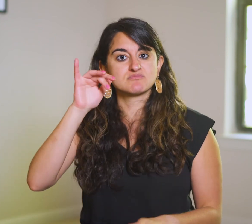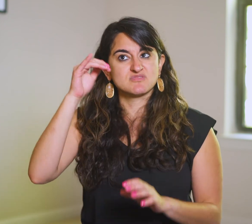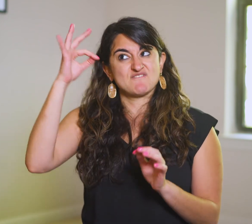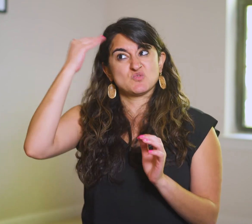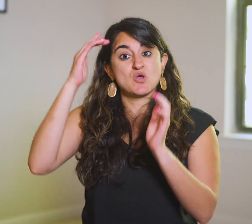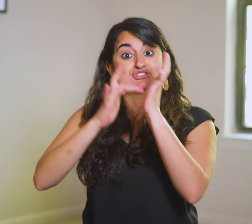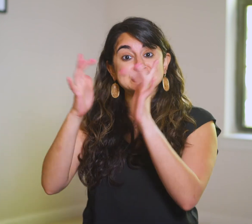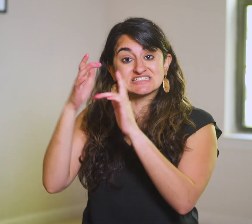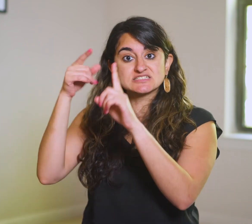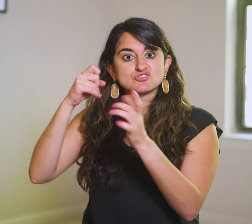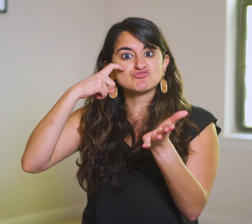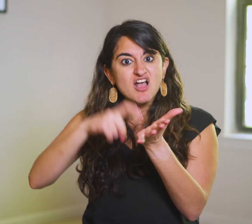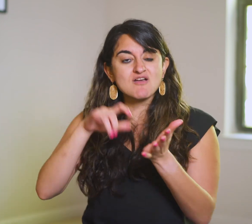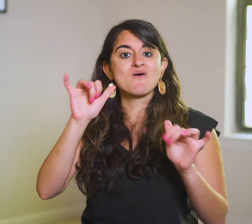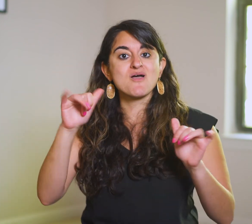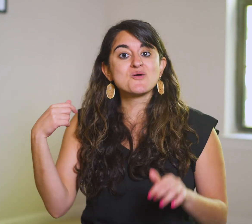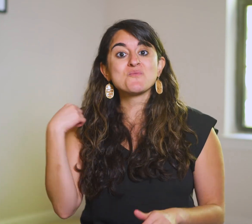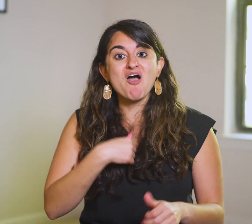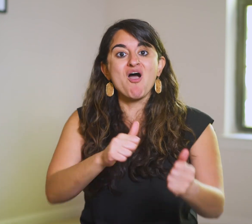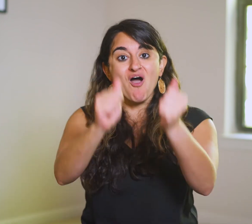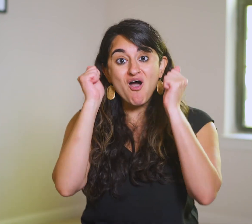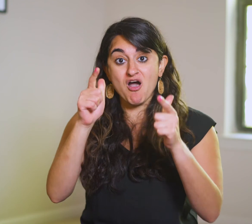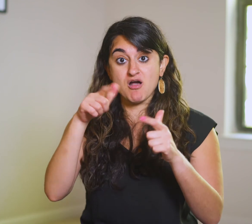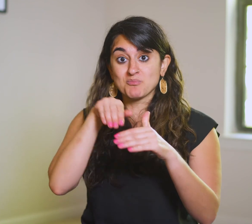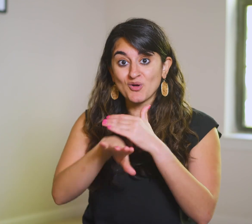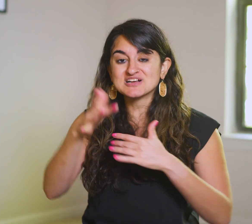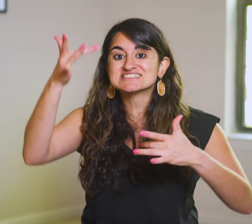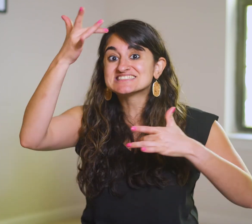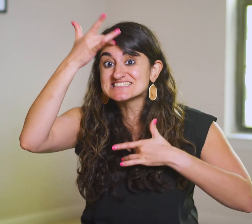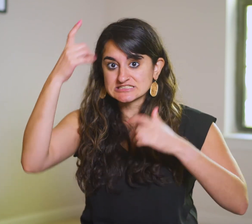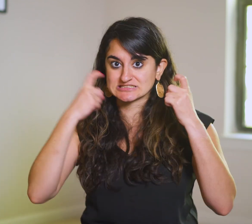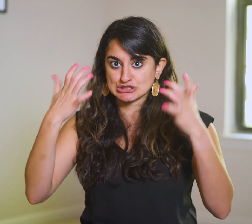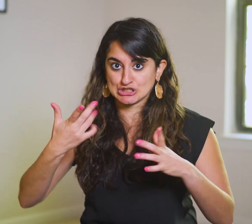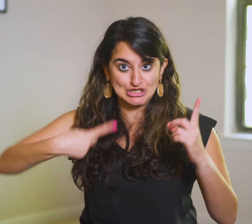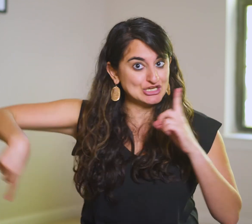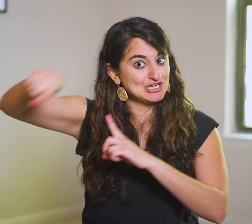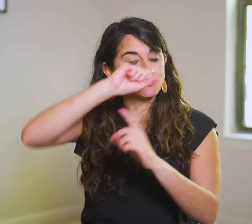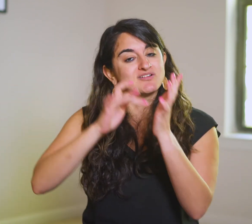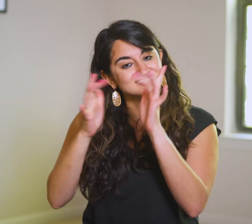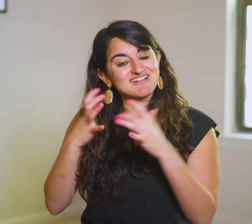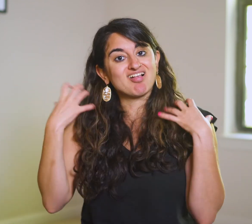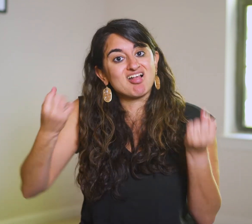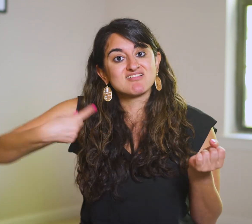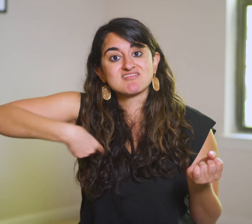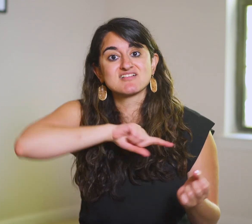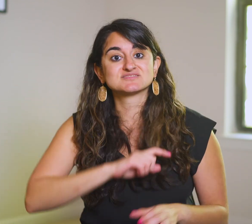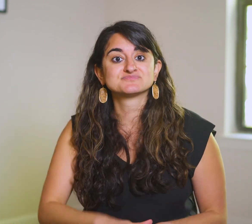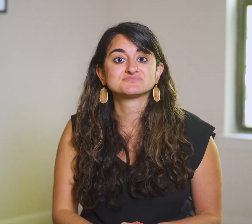of knowing Jesus is to realize we were born sick sinners.